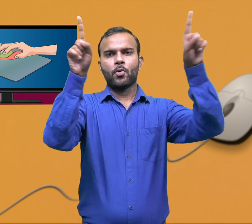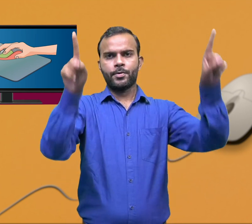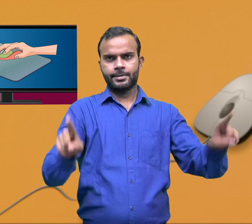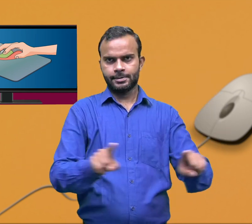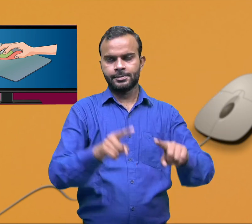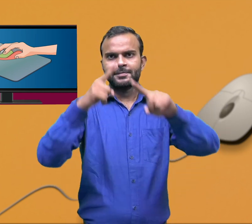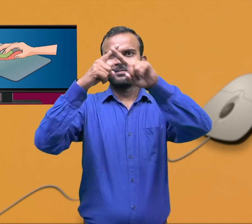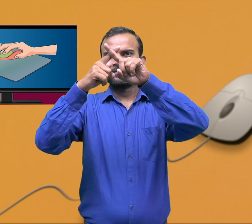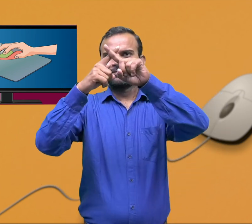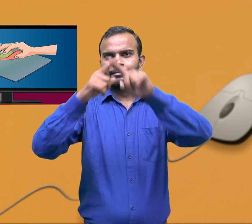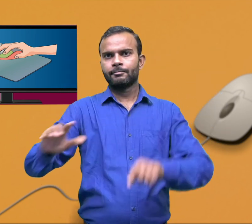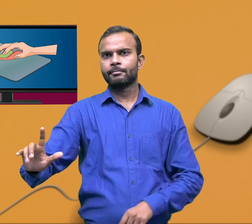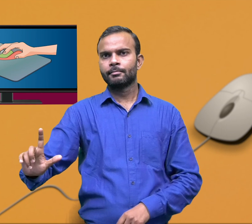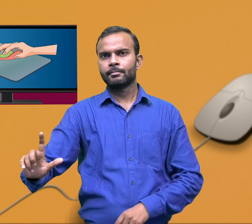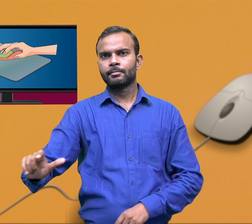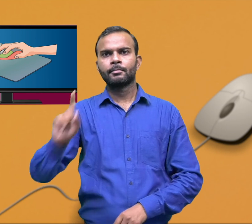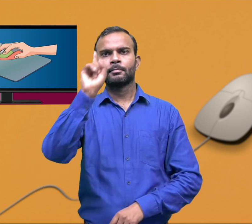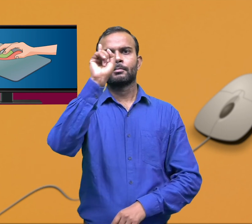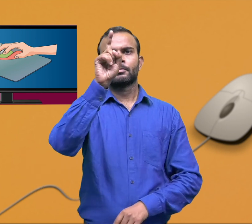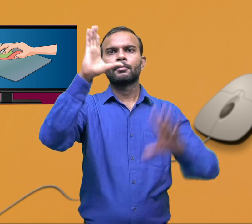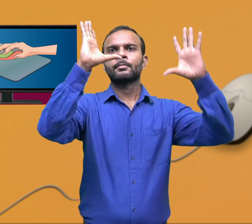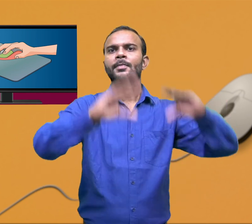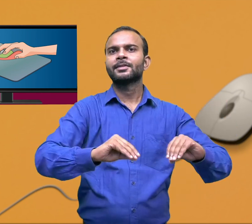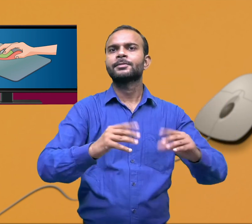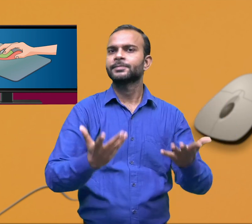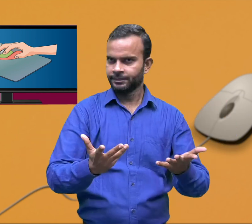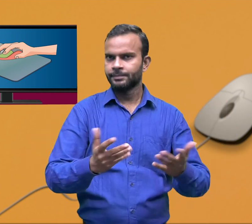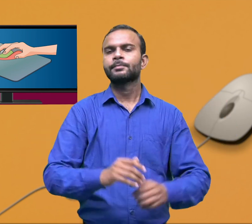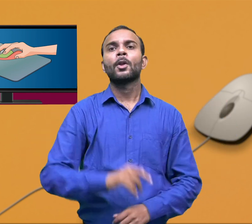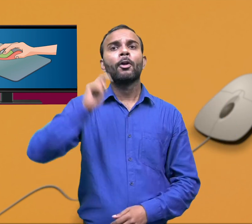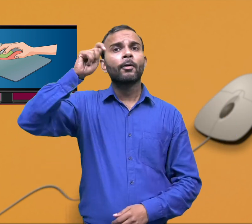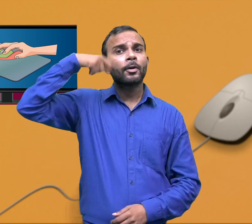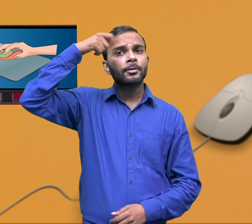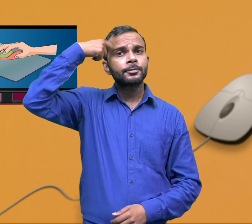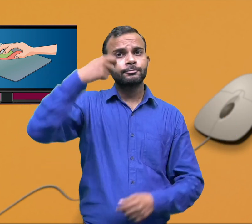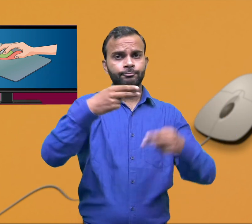If we want to close a program we click on the close option.